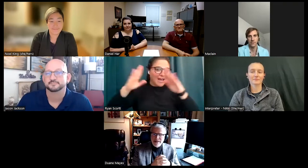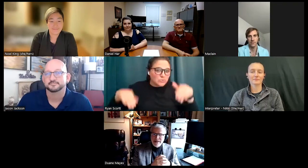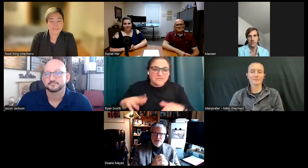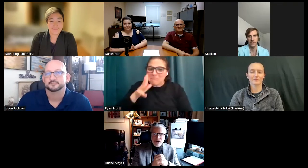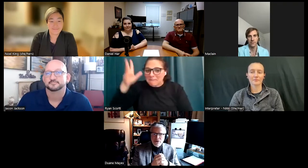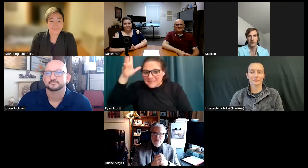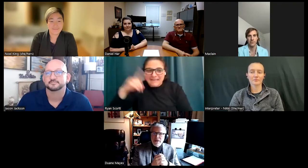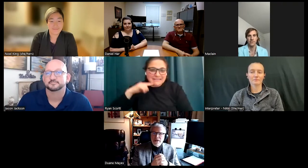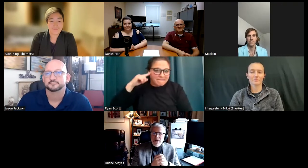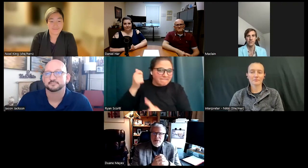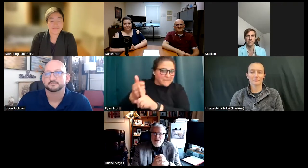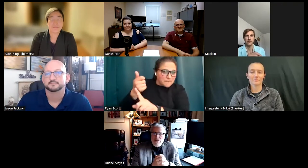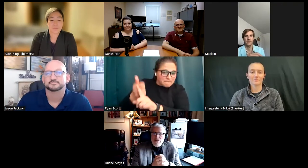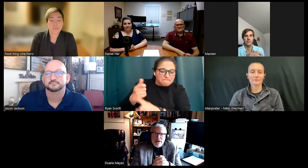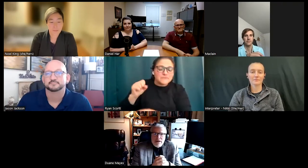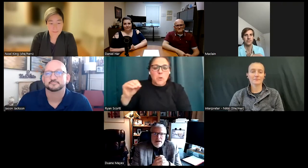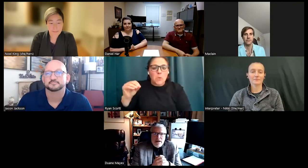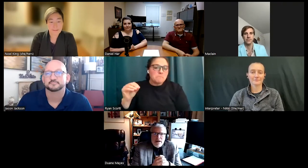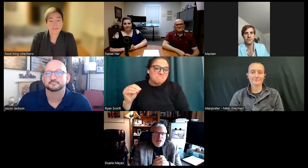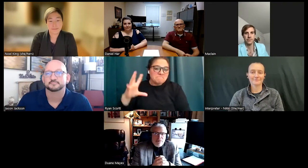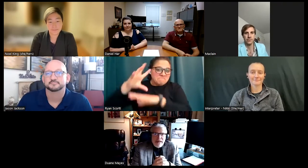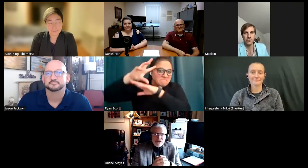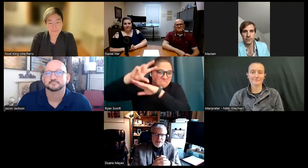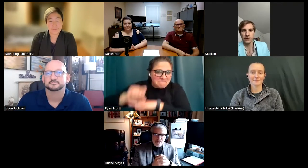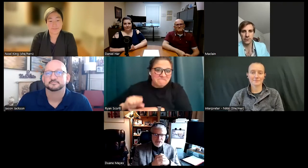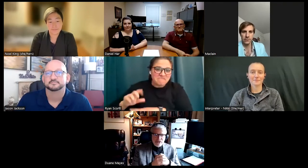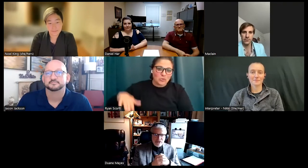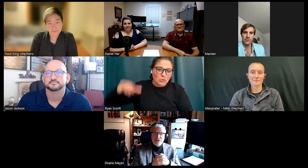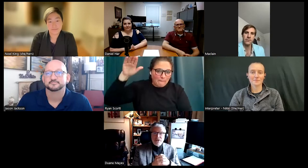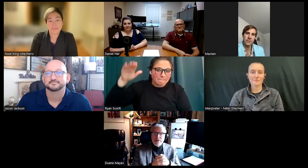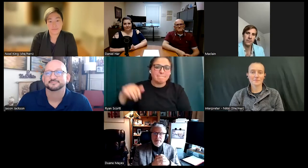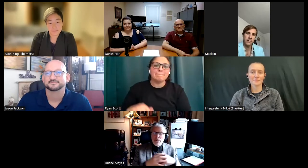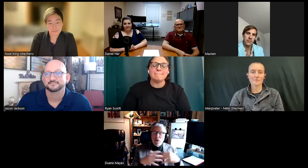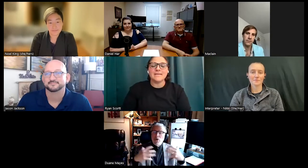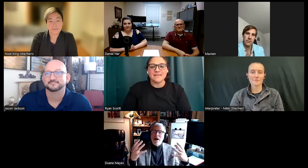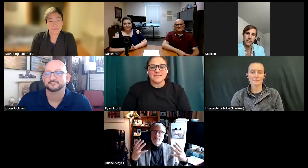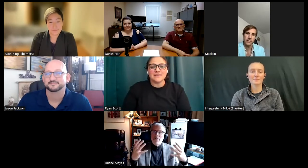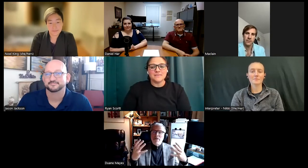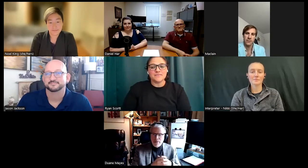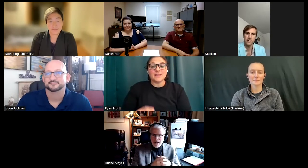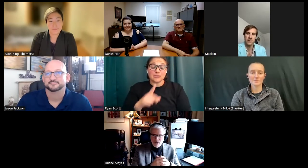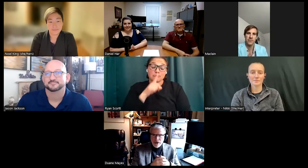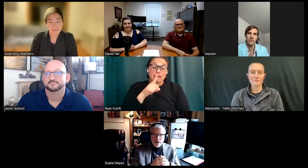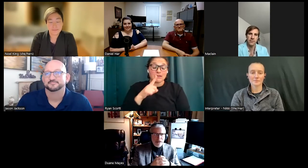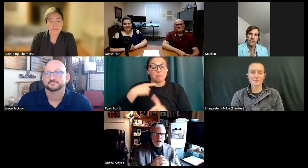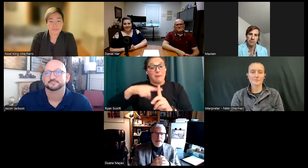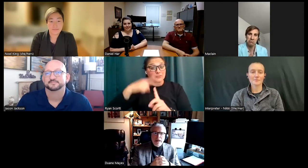deaf. So, I do that on a regular basis. It has bode well for me in my career.